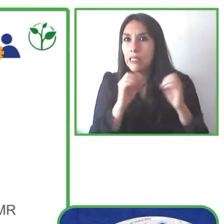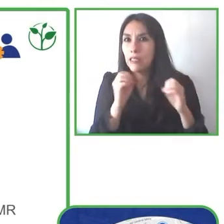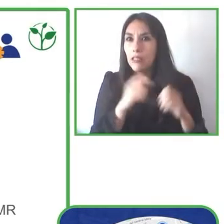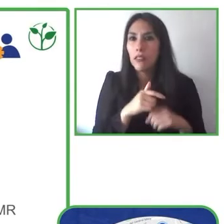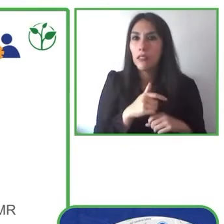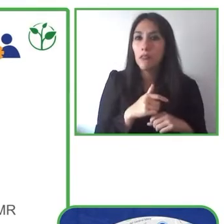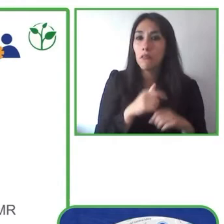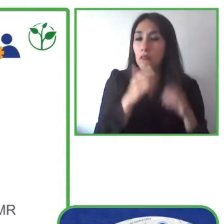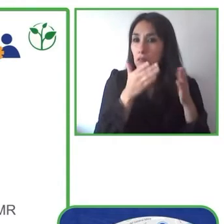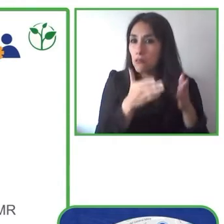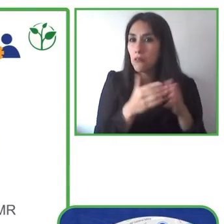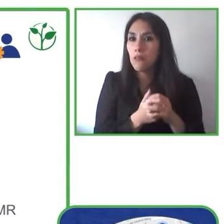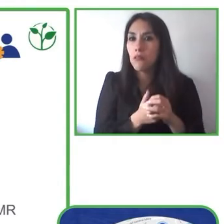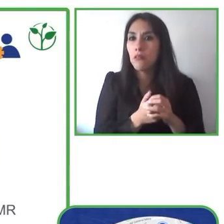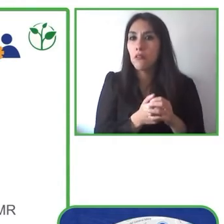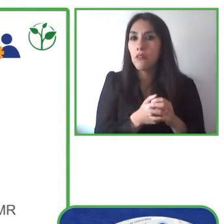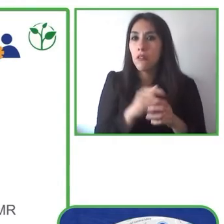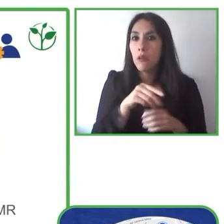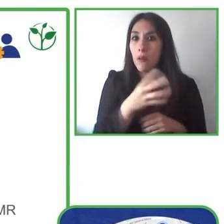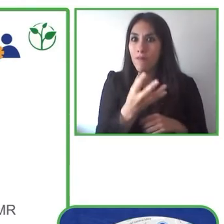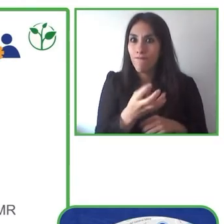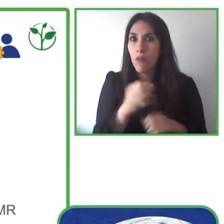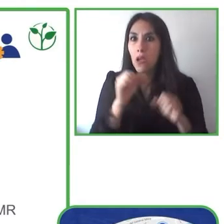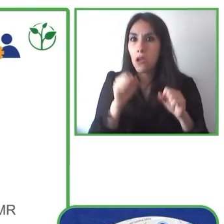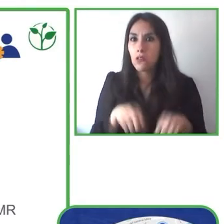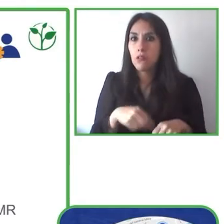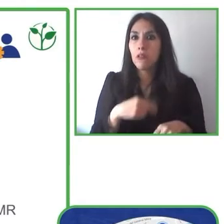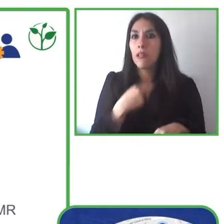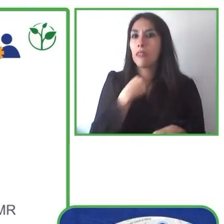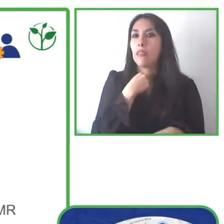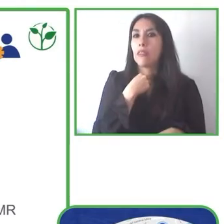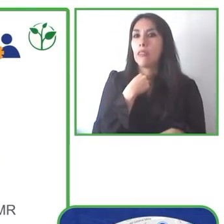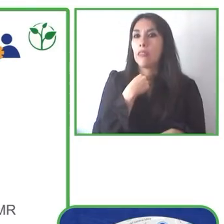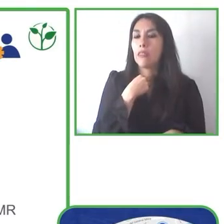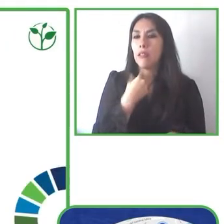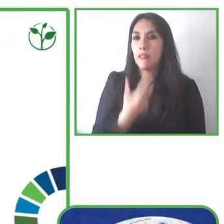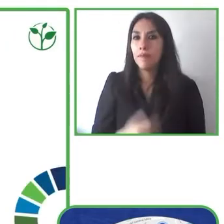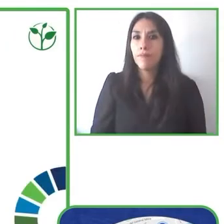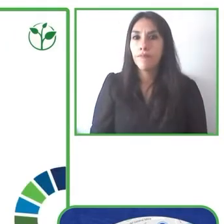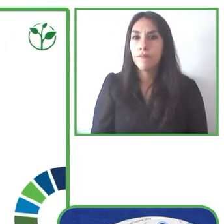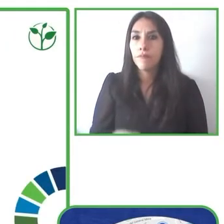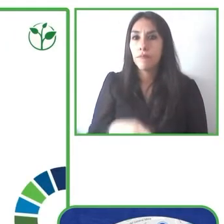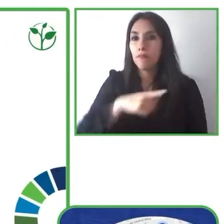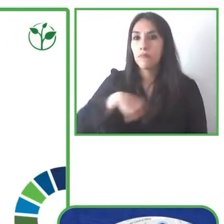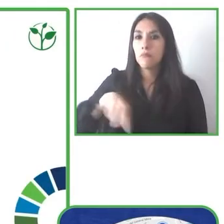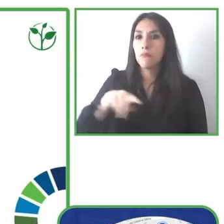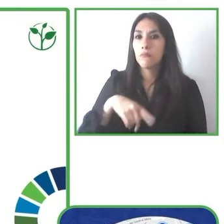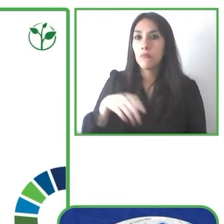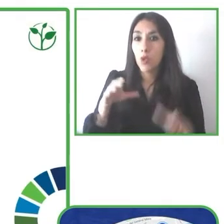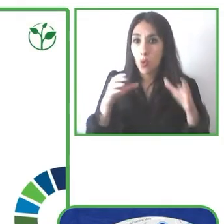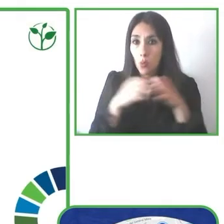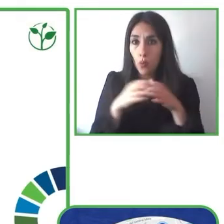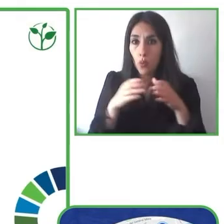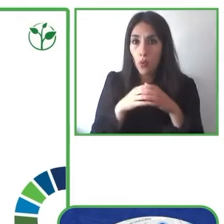information and gather it together and so we've been able to invest in order to continue to